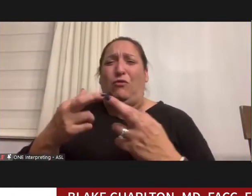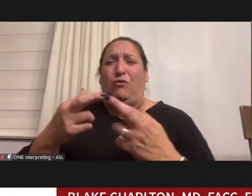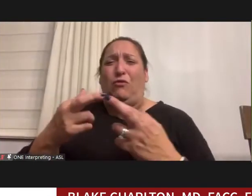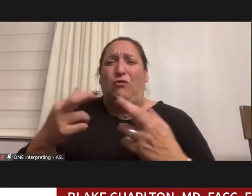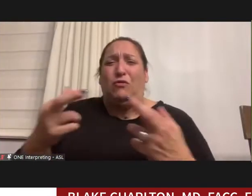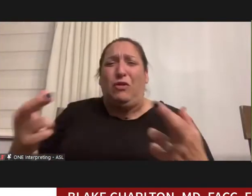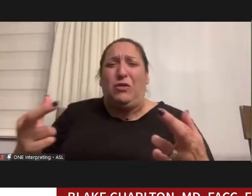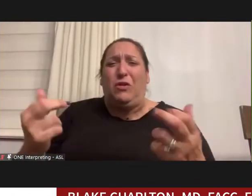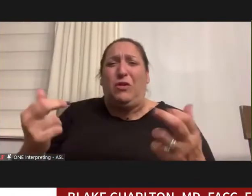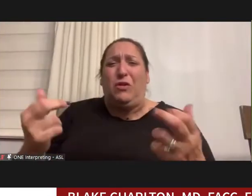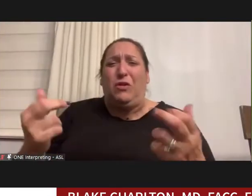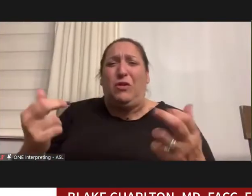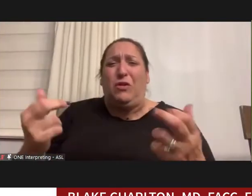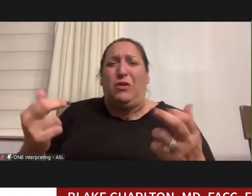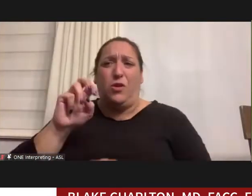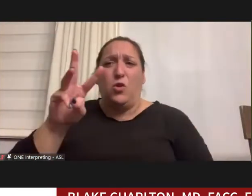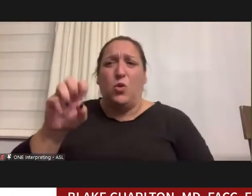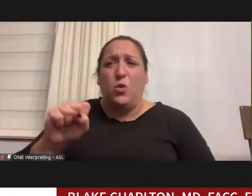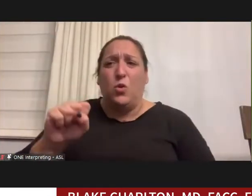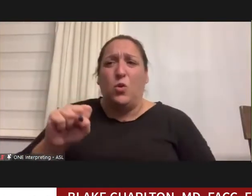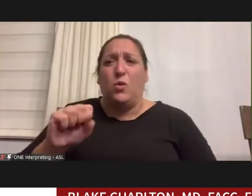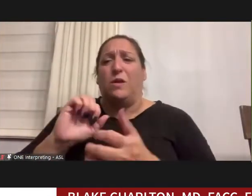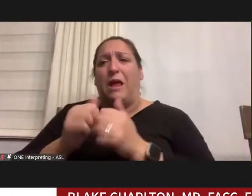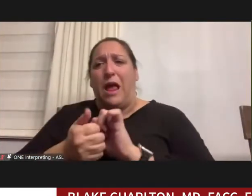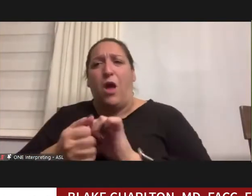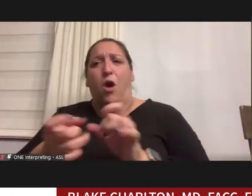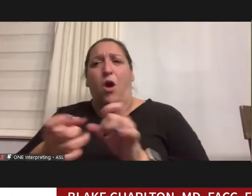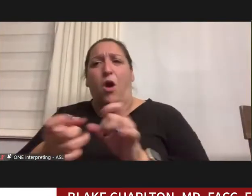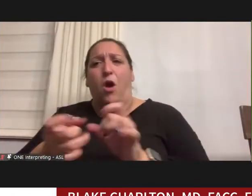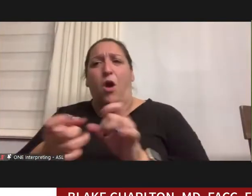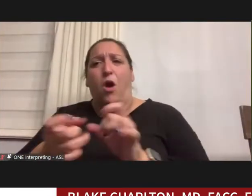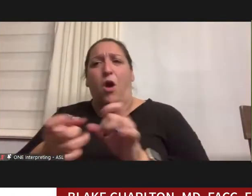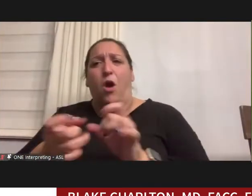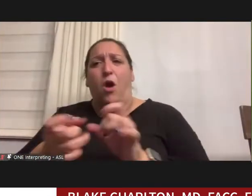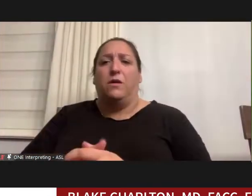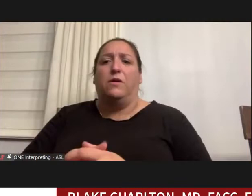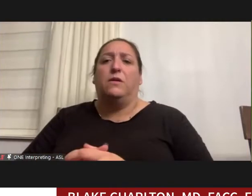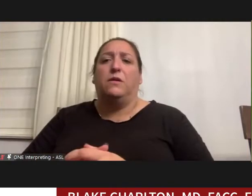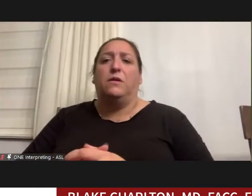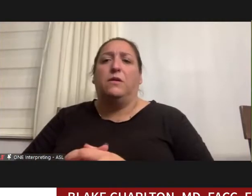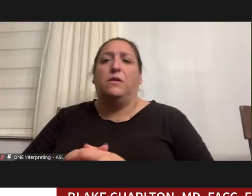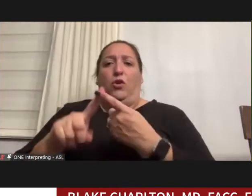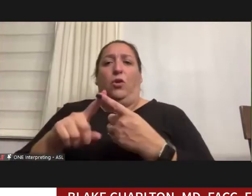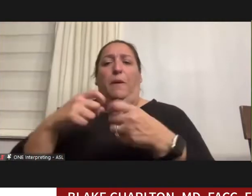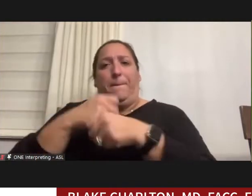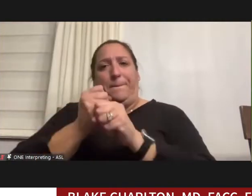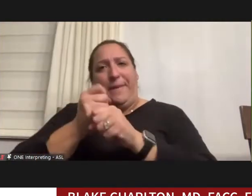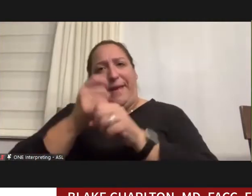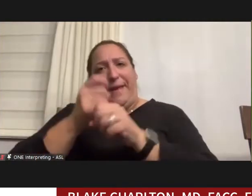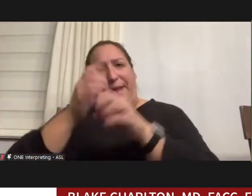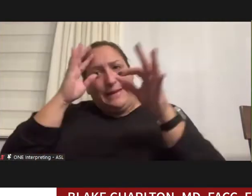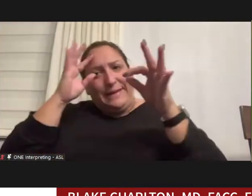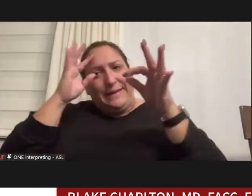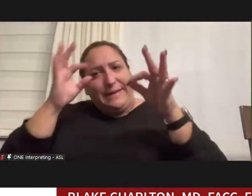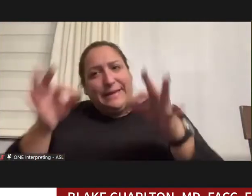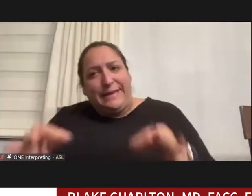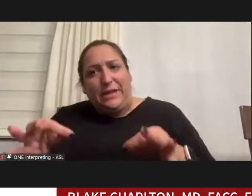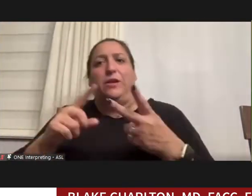news about how horribly difficult it is to make these decisions, to try to save people, it's all